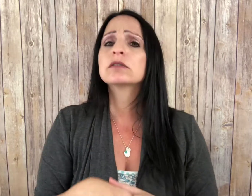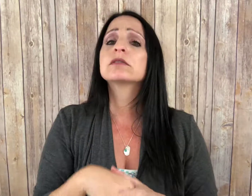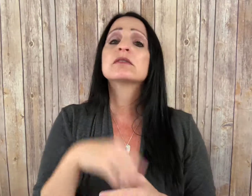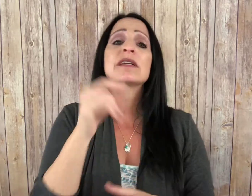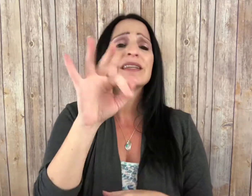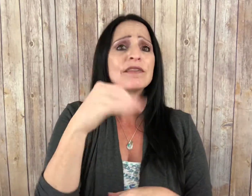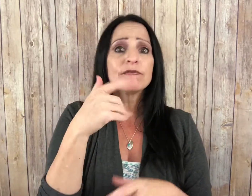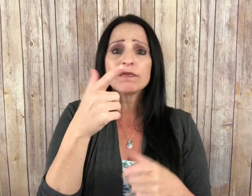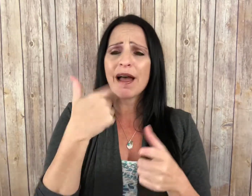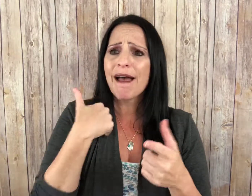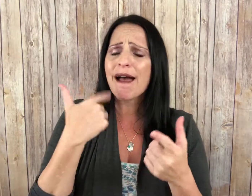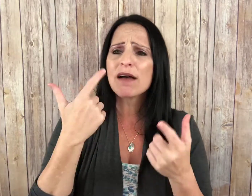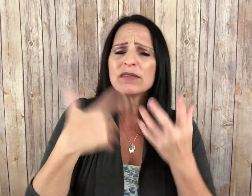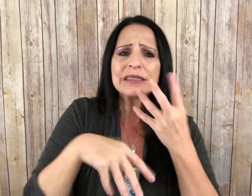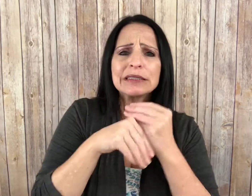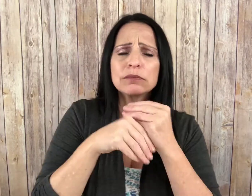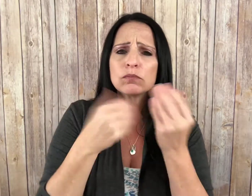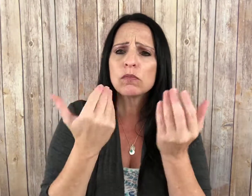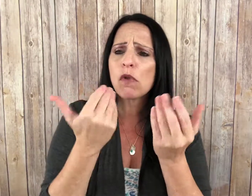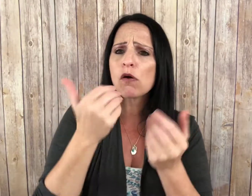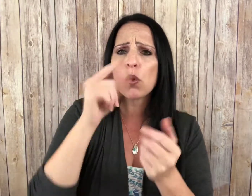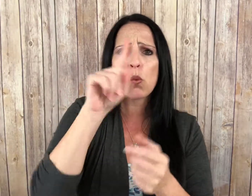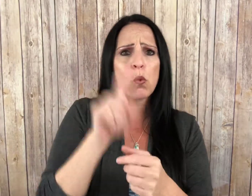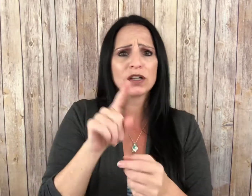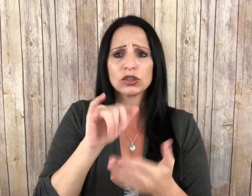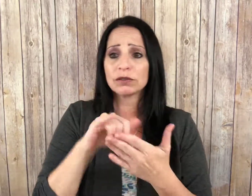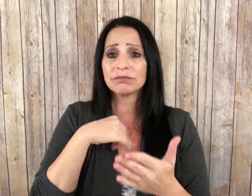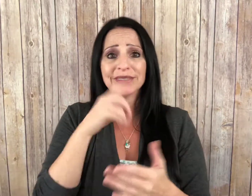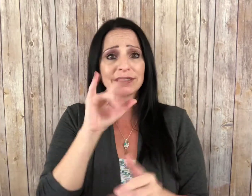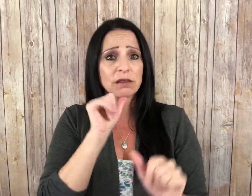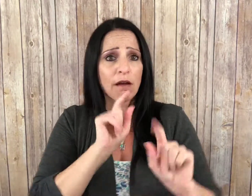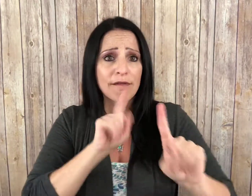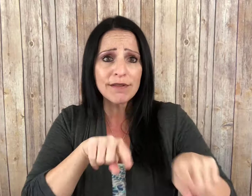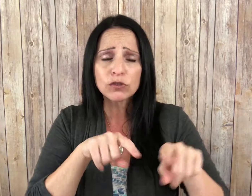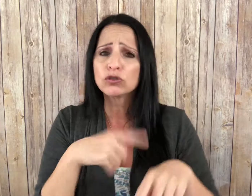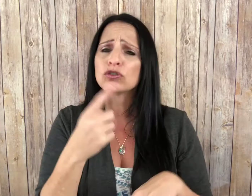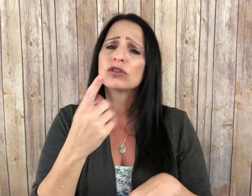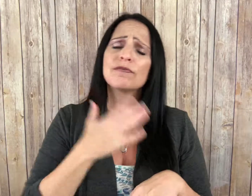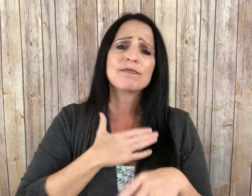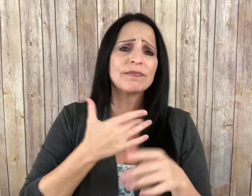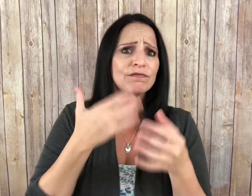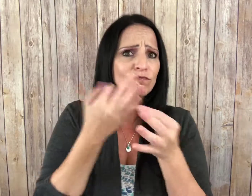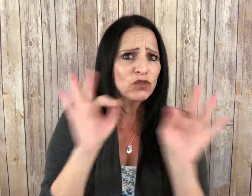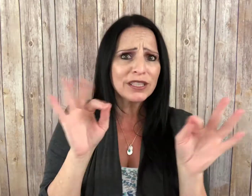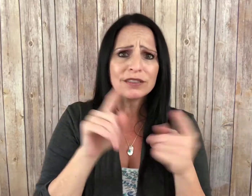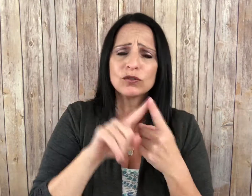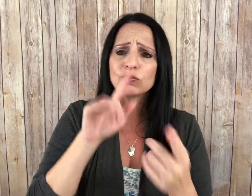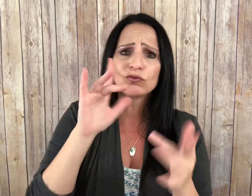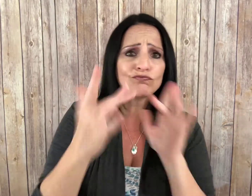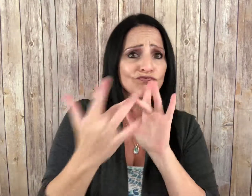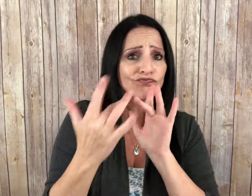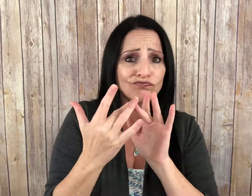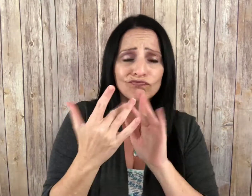If you have any additional questions, or if I did not answer, feel free to contact us via: